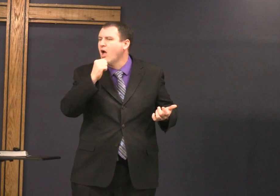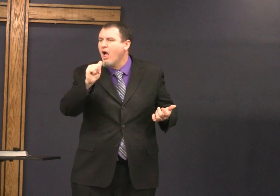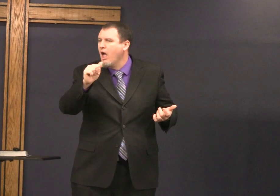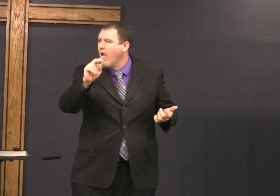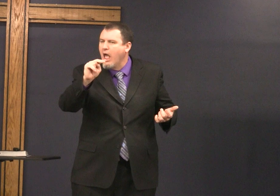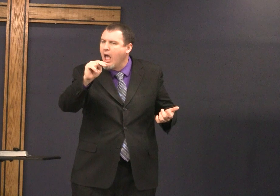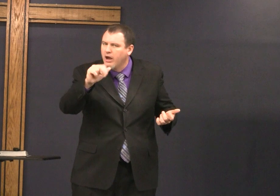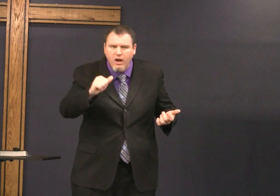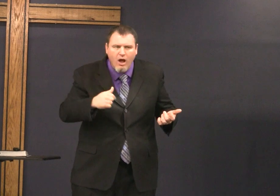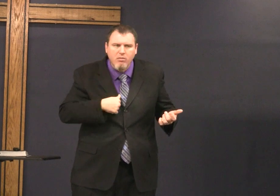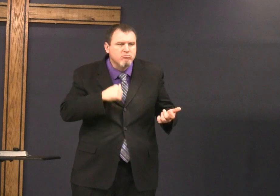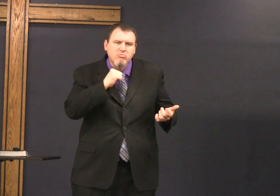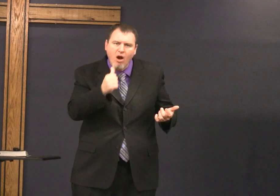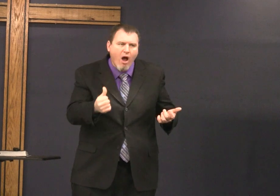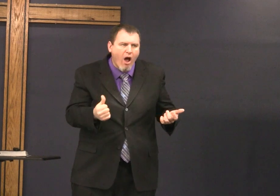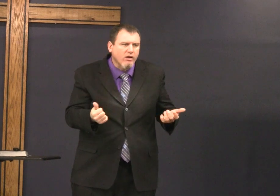I'm not Simeon I'm not Anna